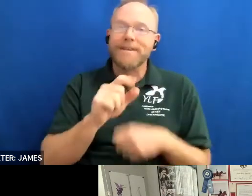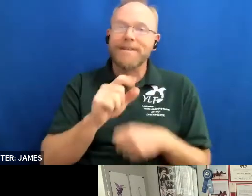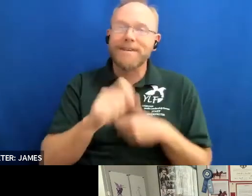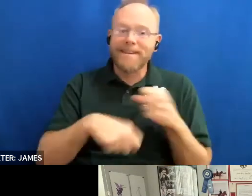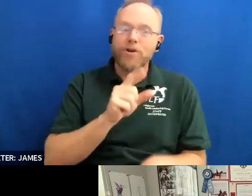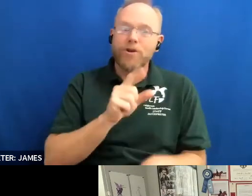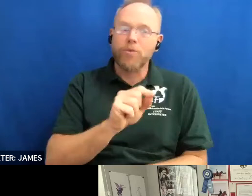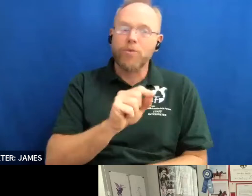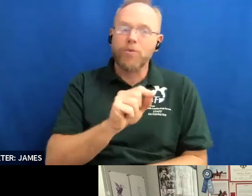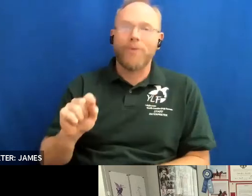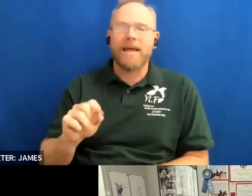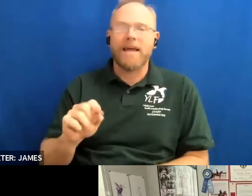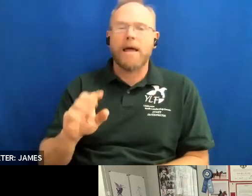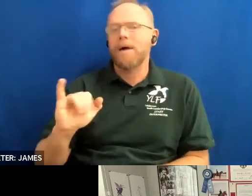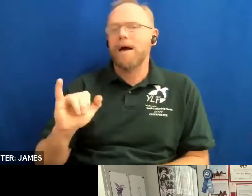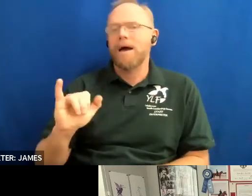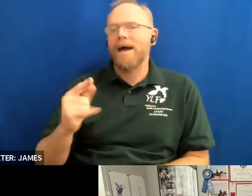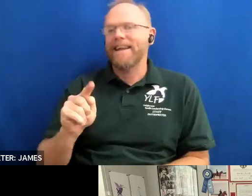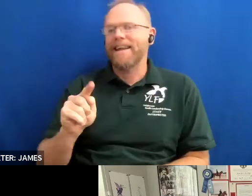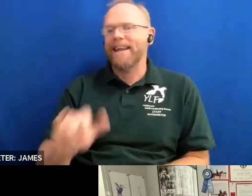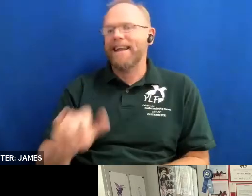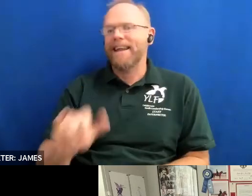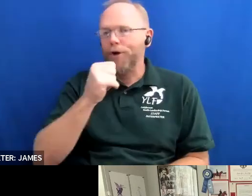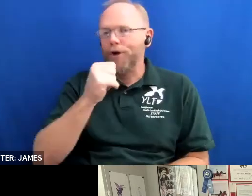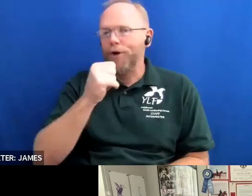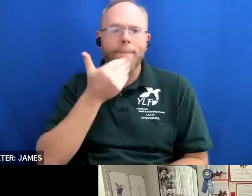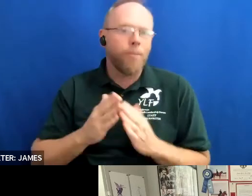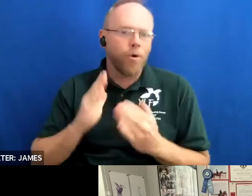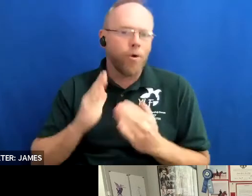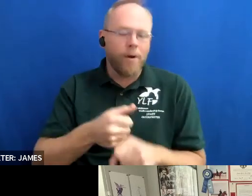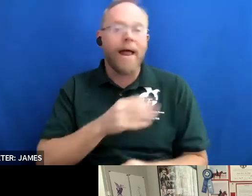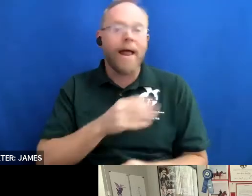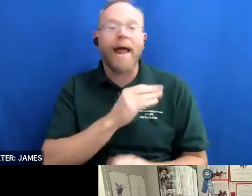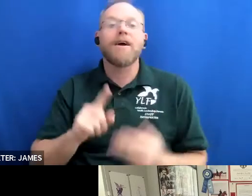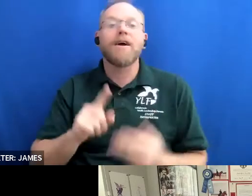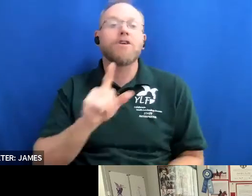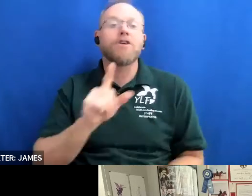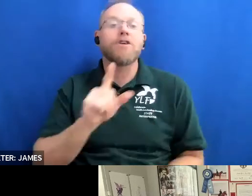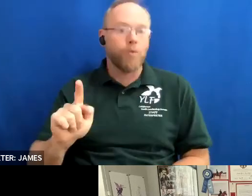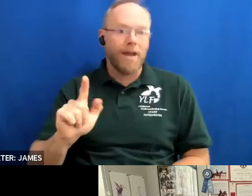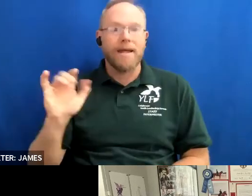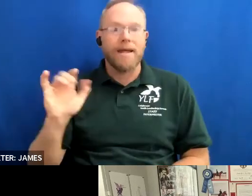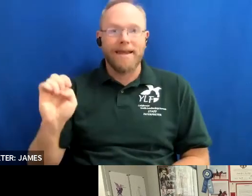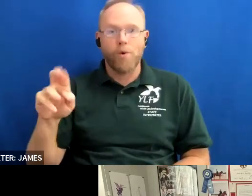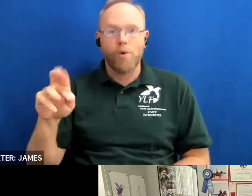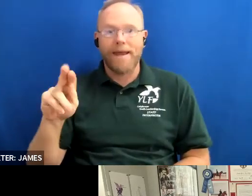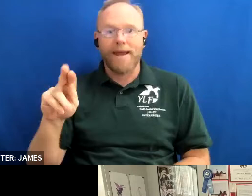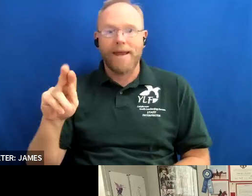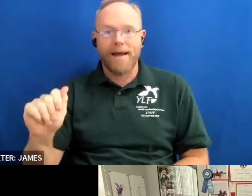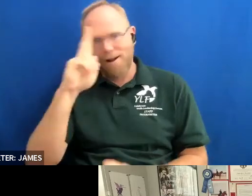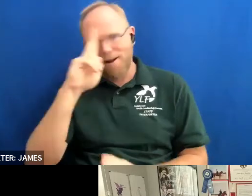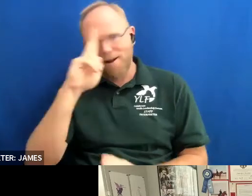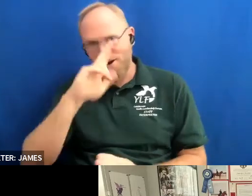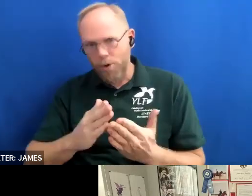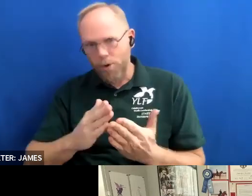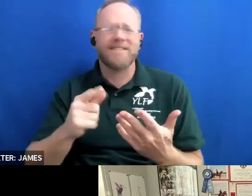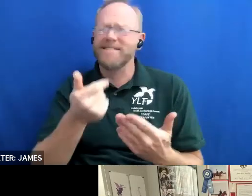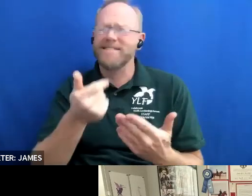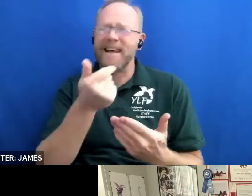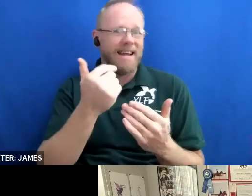best book of the year and a 2021 eureka honor book award just to name a few jennifer is a proud